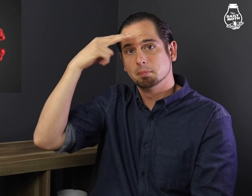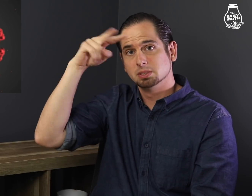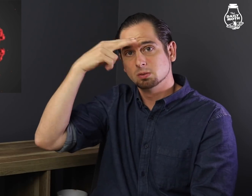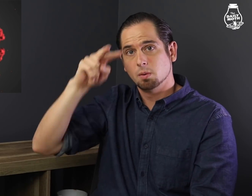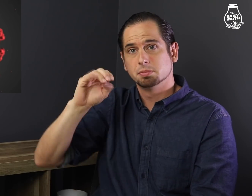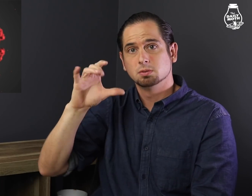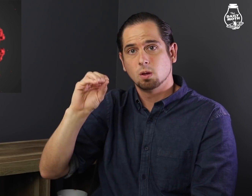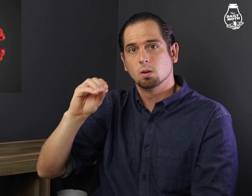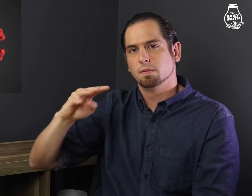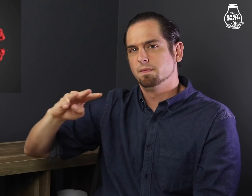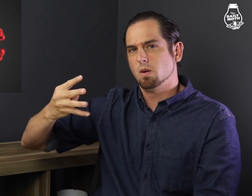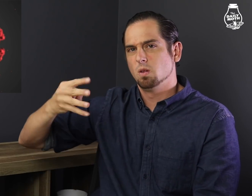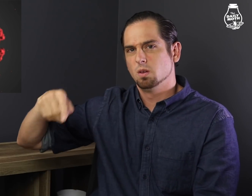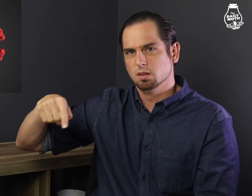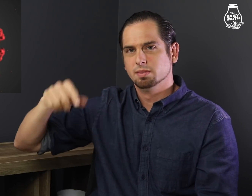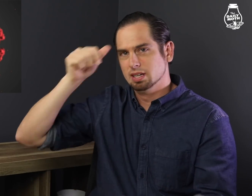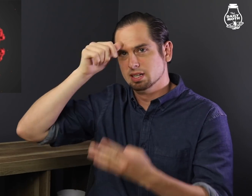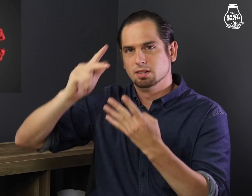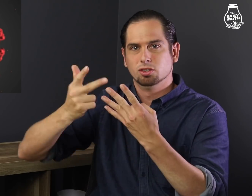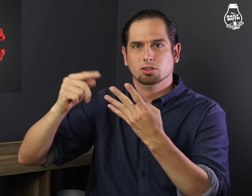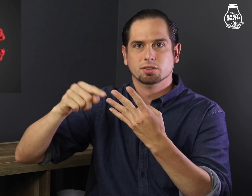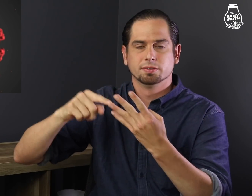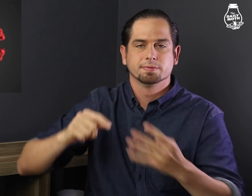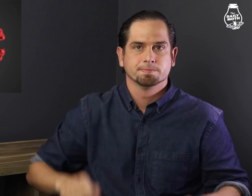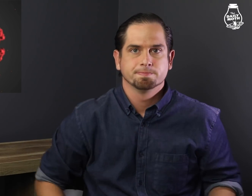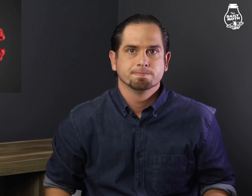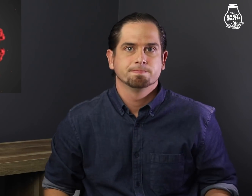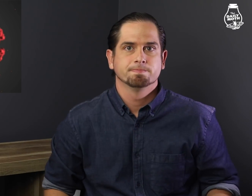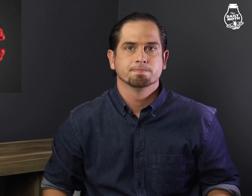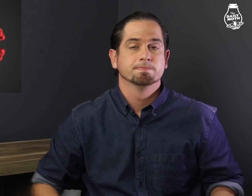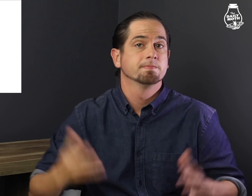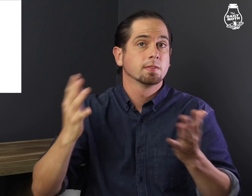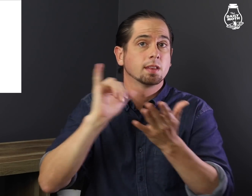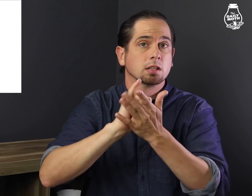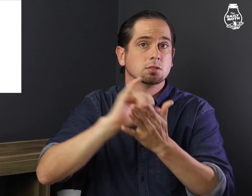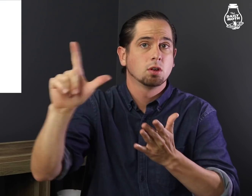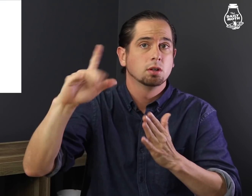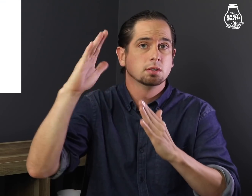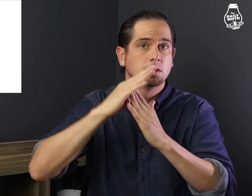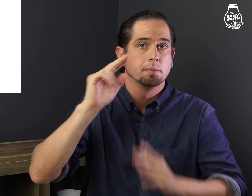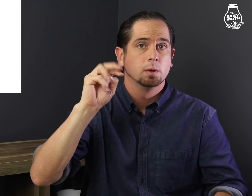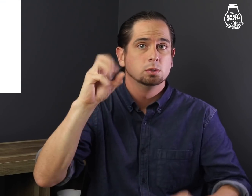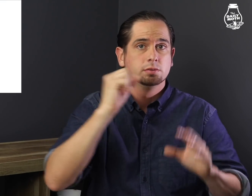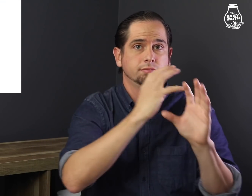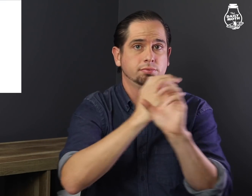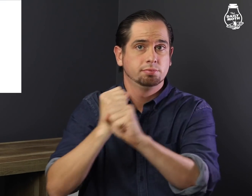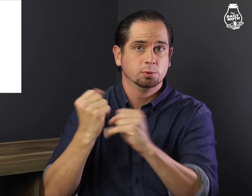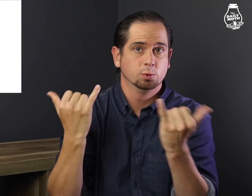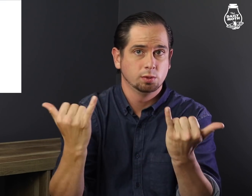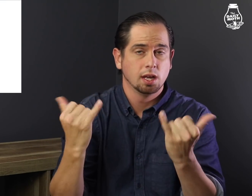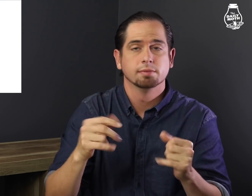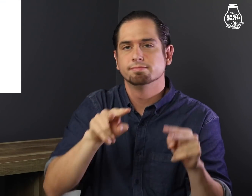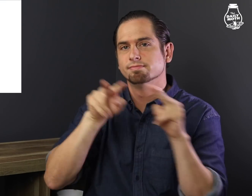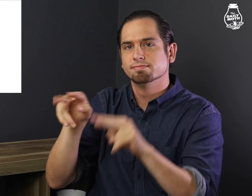Mexico is in fourth. That is all the top news briefs for today.